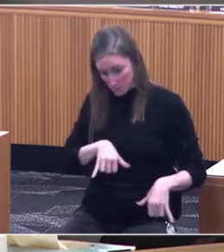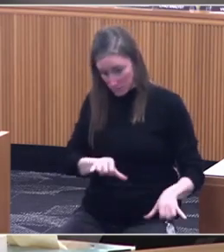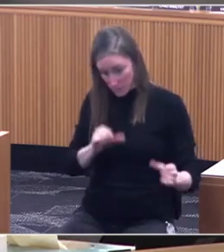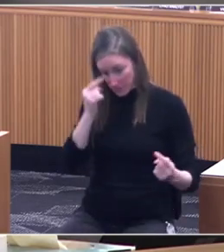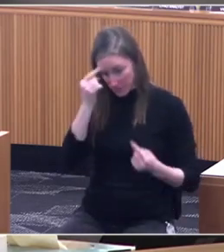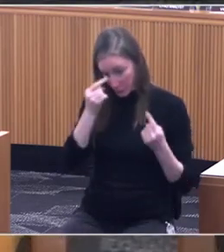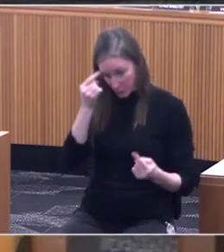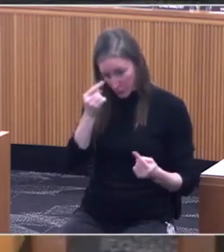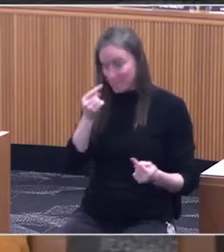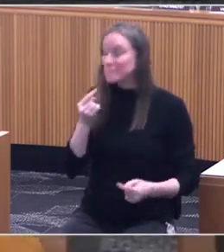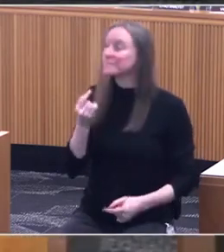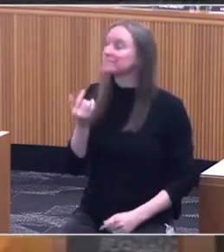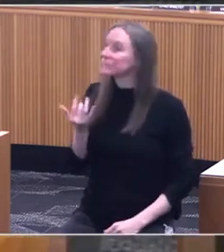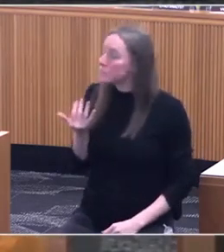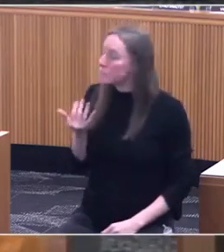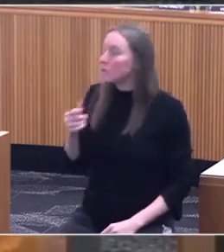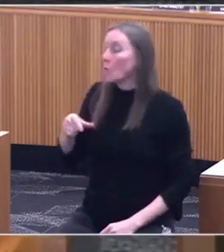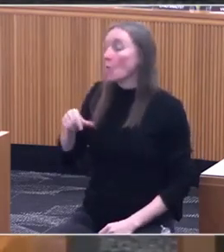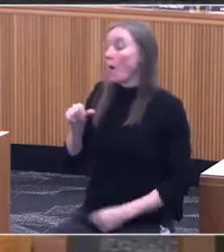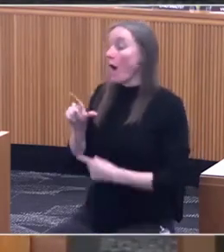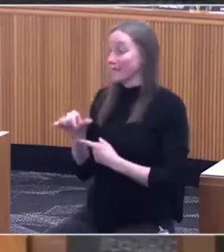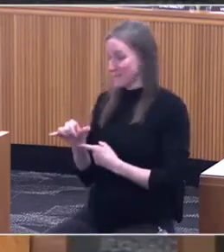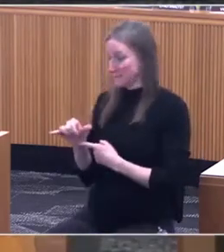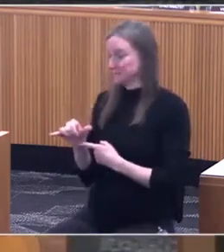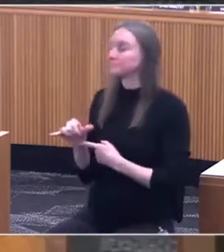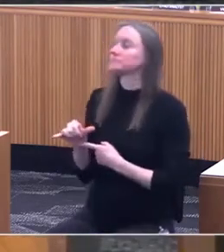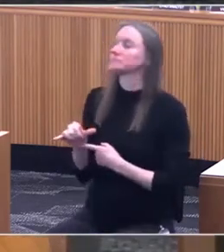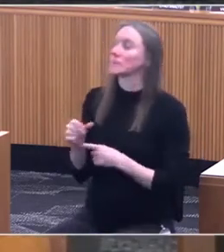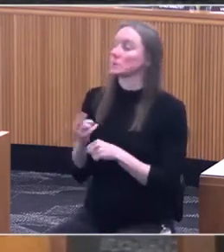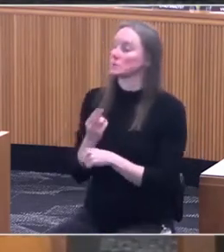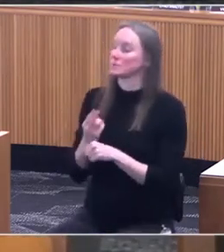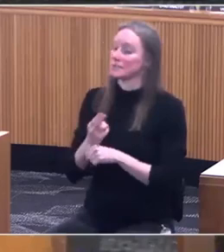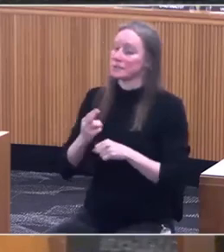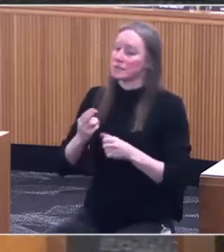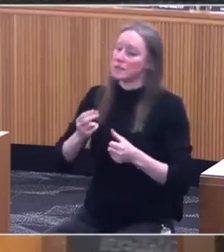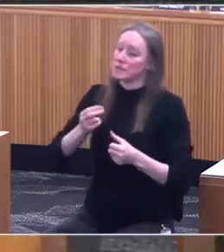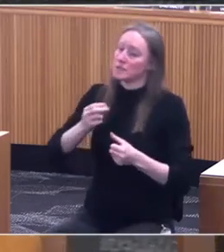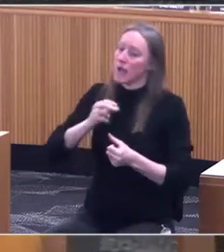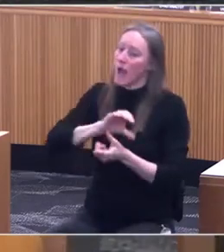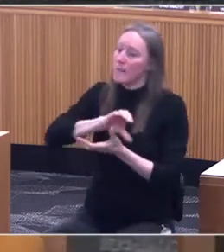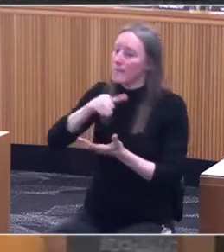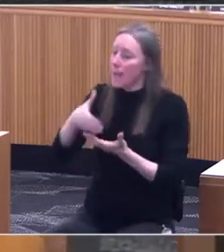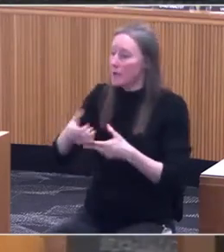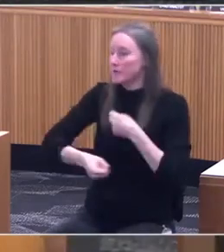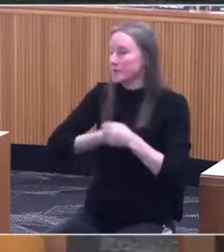[Megan] QALY, by using that number of years you extend life,